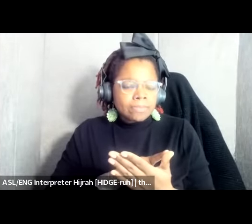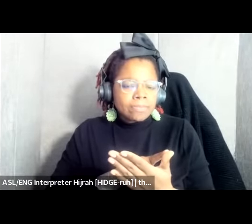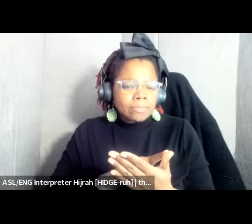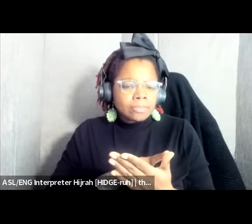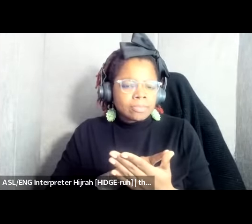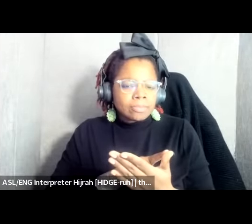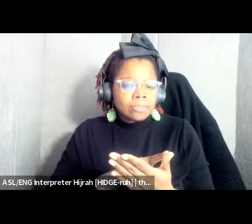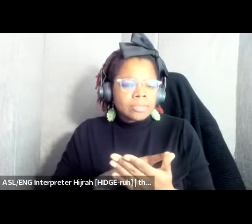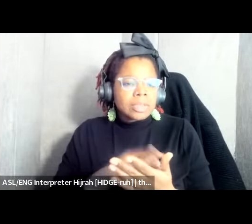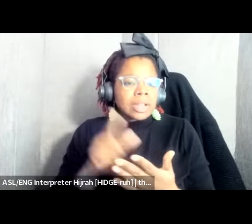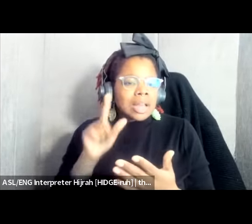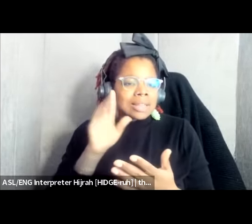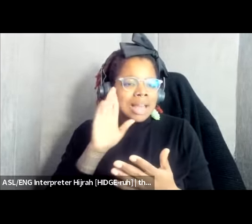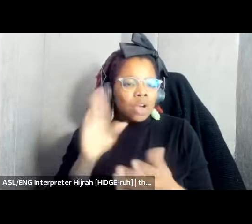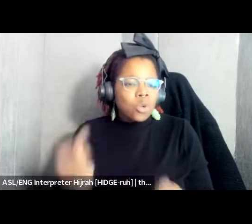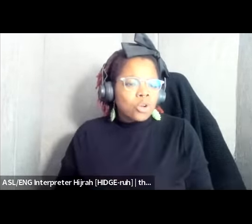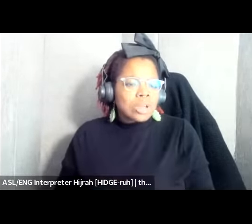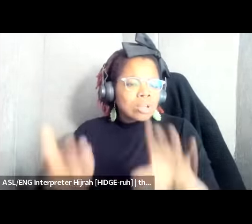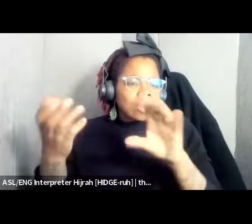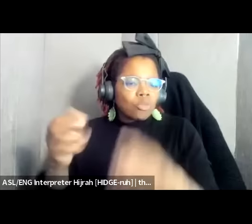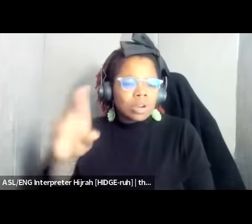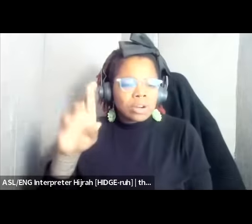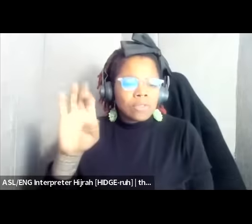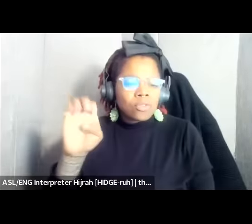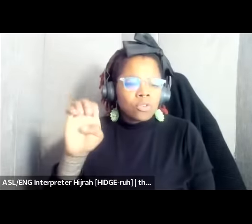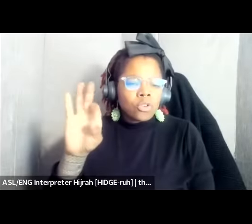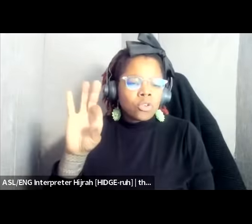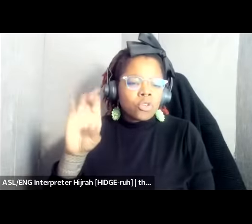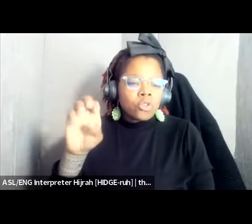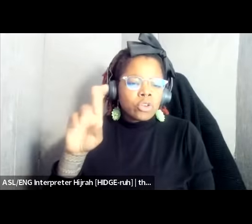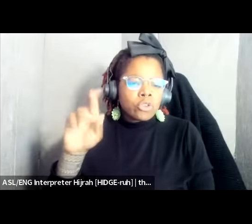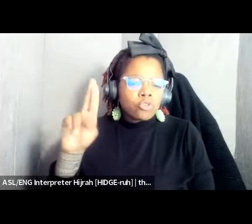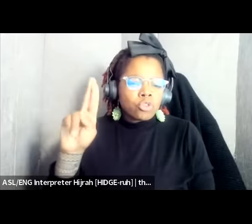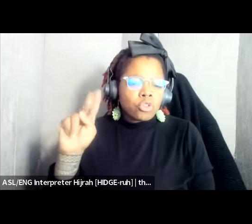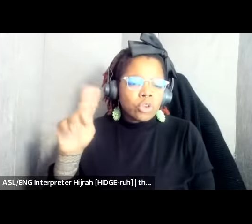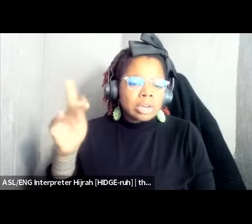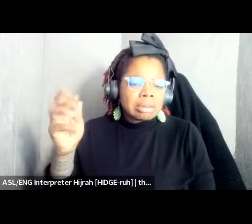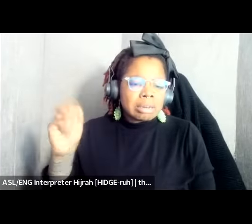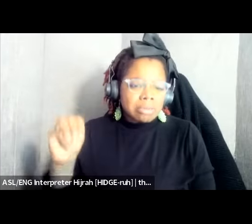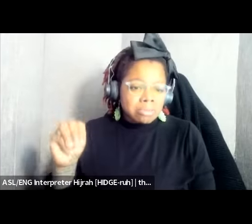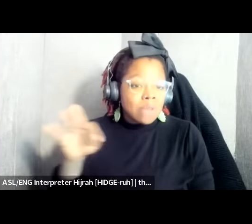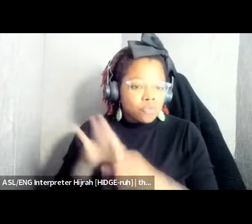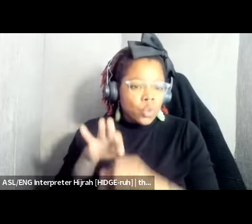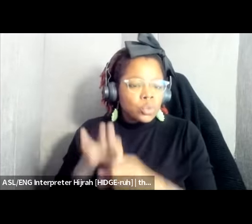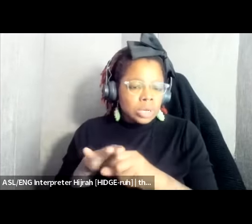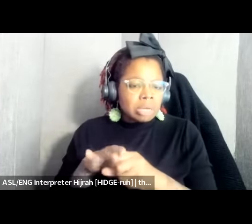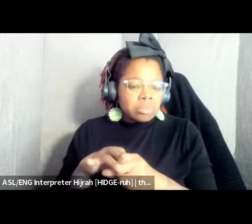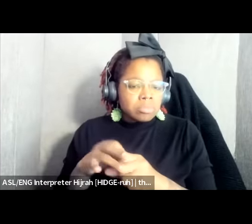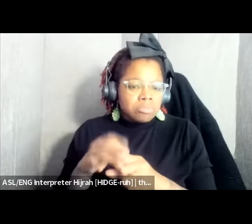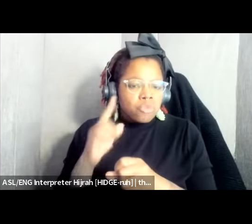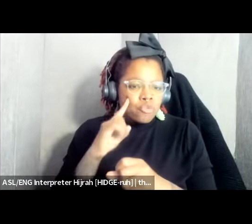referendums Al together on a uh city or county level and so we are already experiencing the